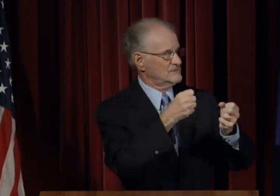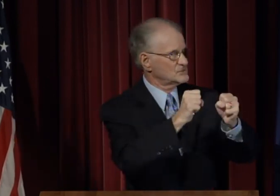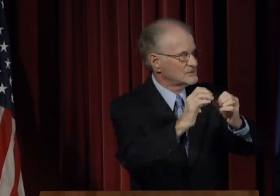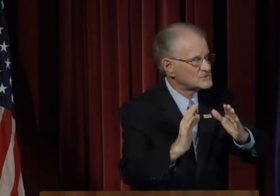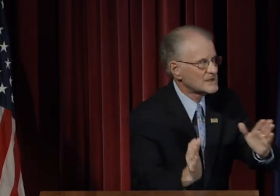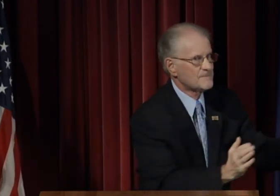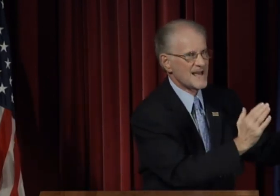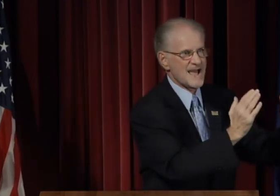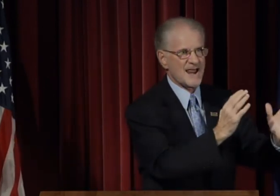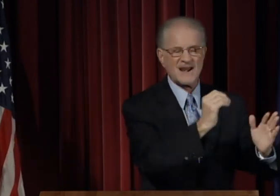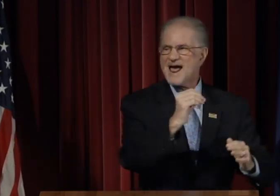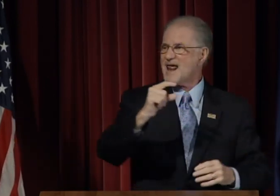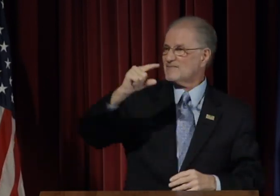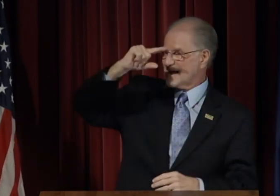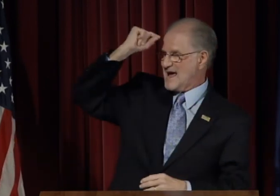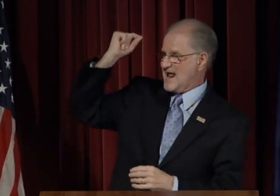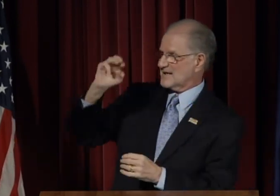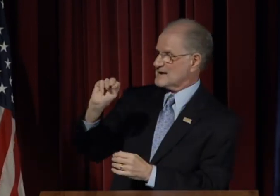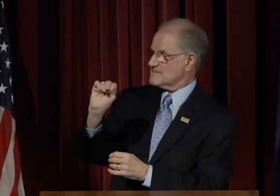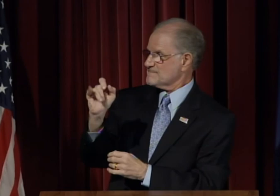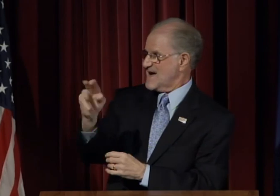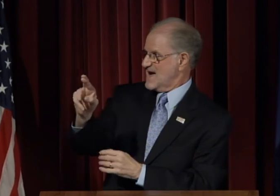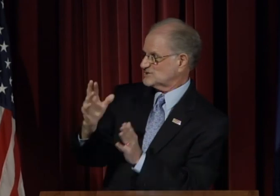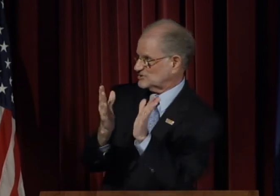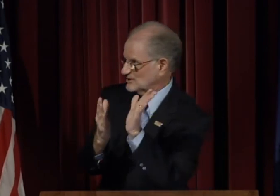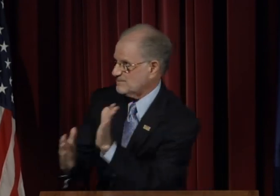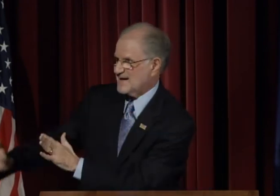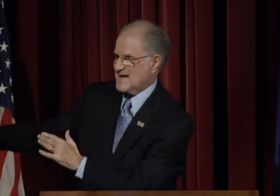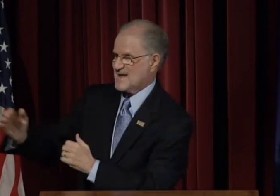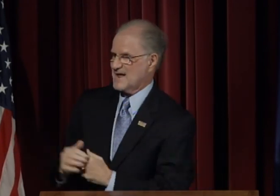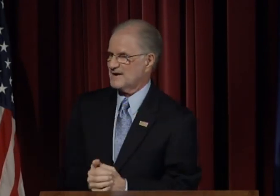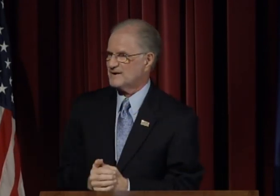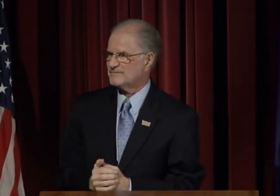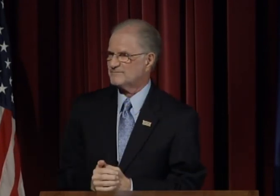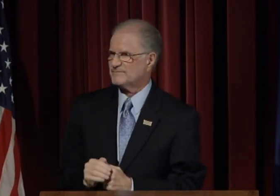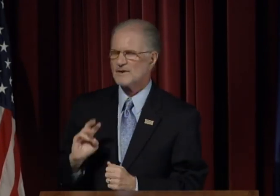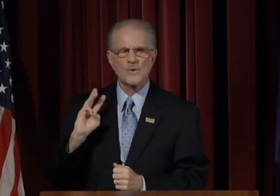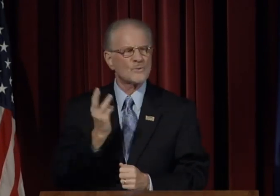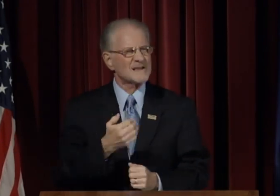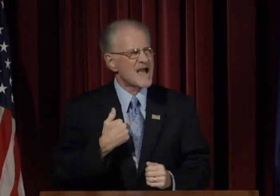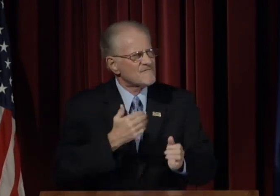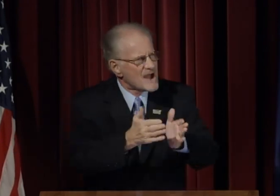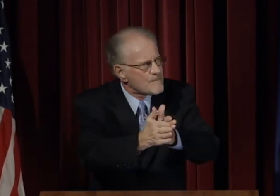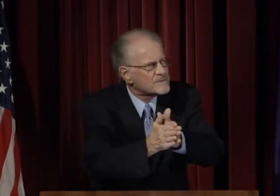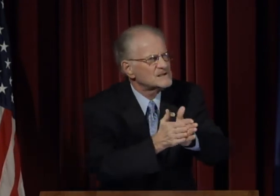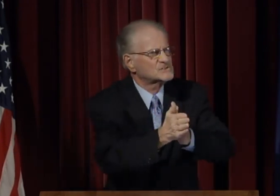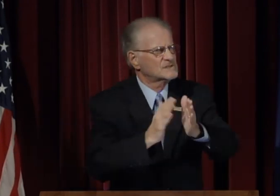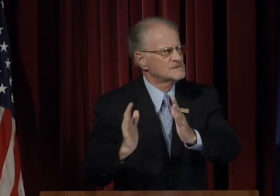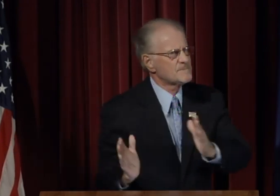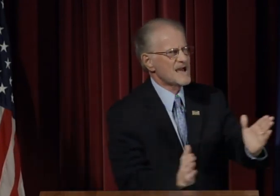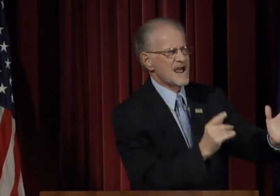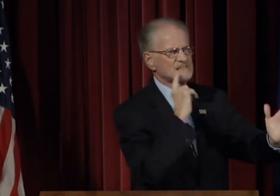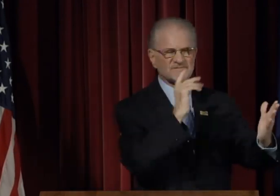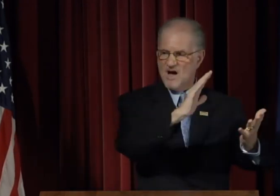the Clerc Center Strategic Plan, and the Gallaudet Master Plan.